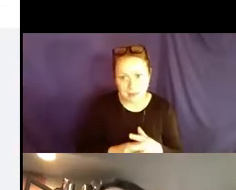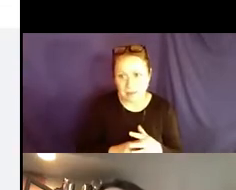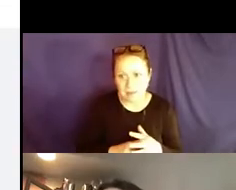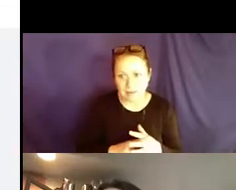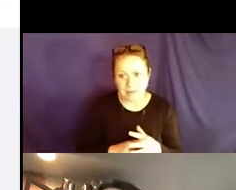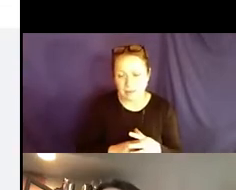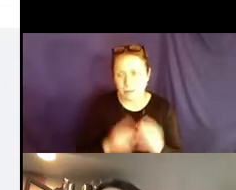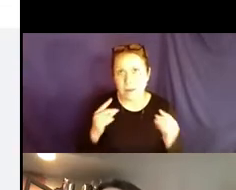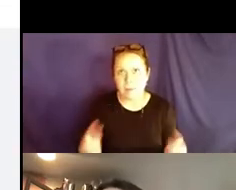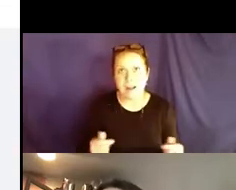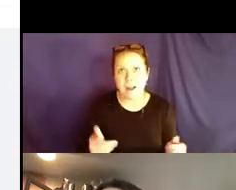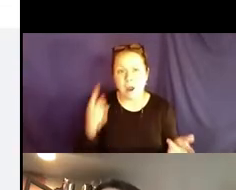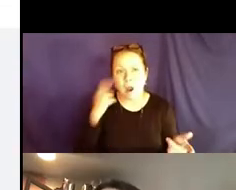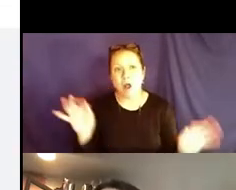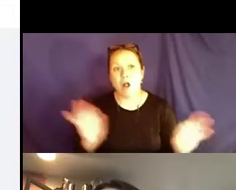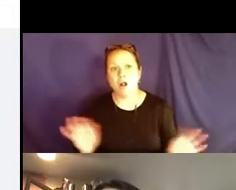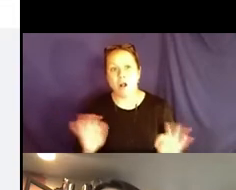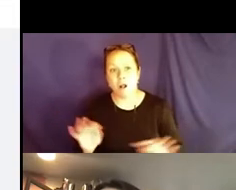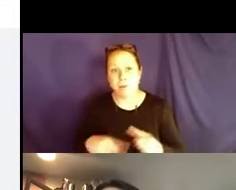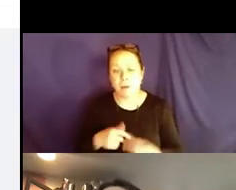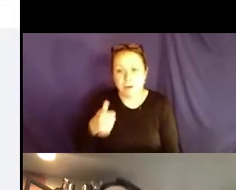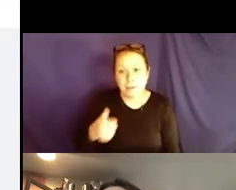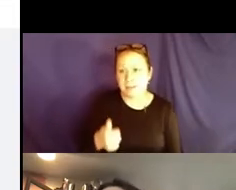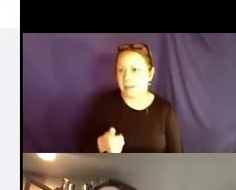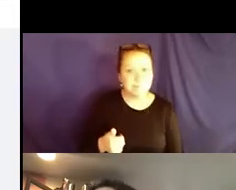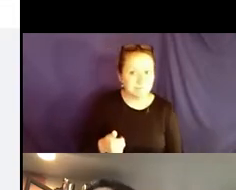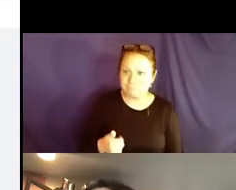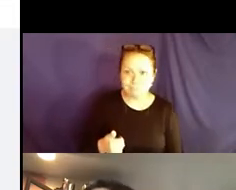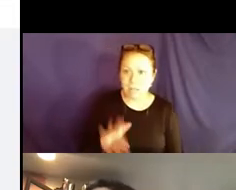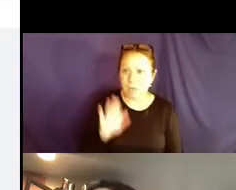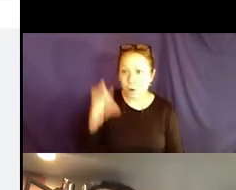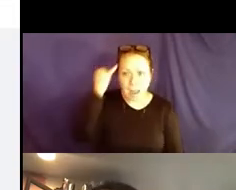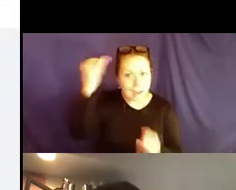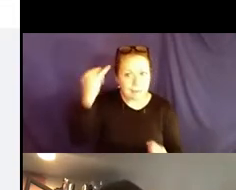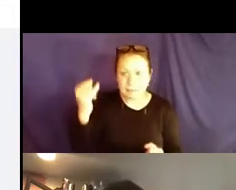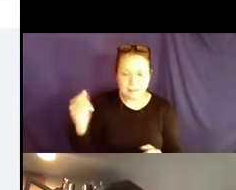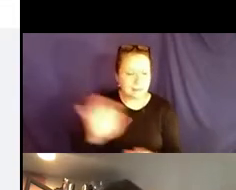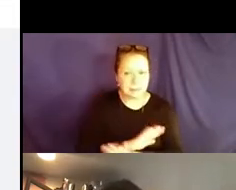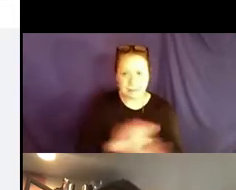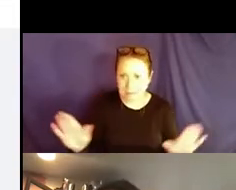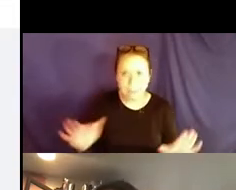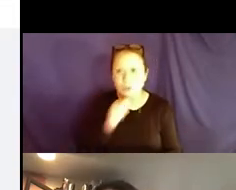really easy in that initial process to immediately